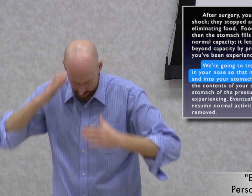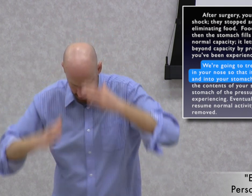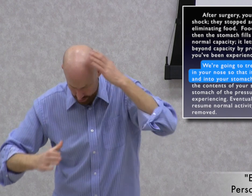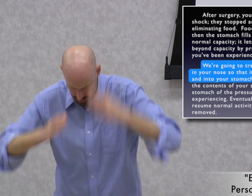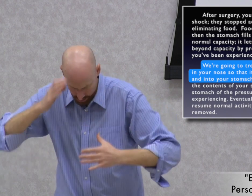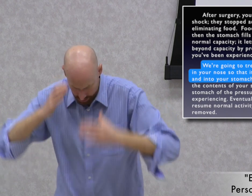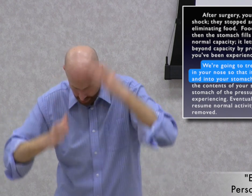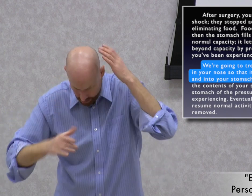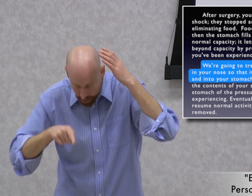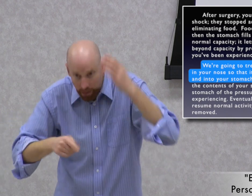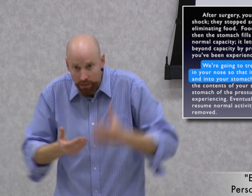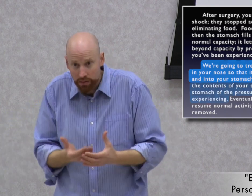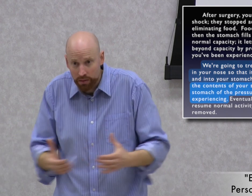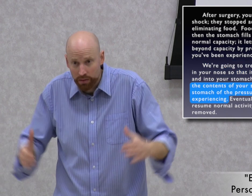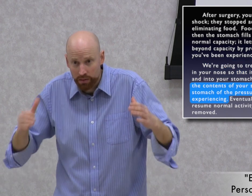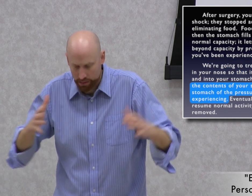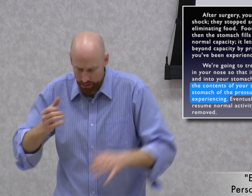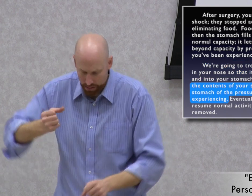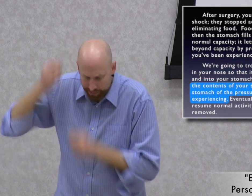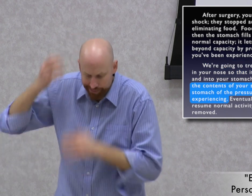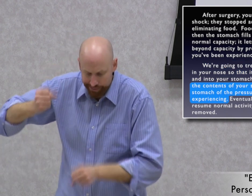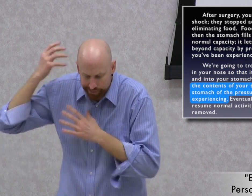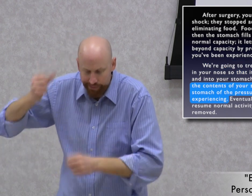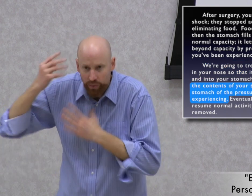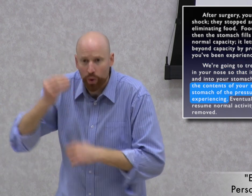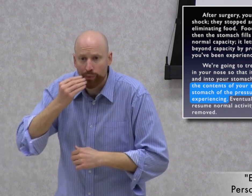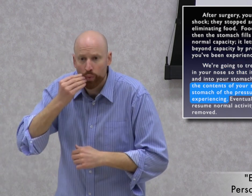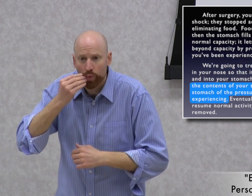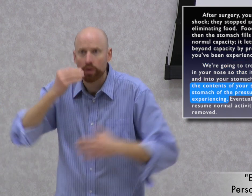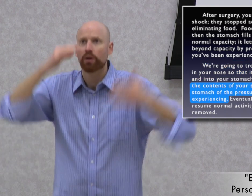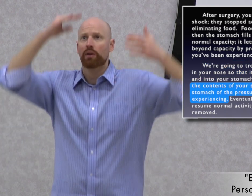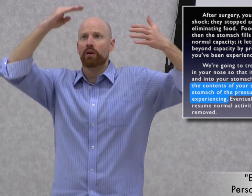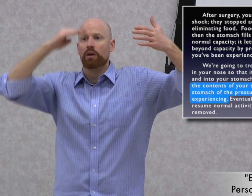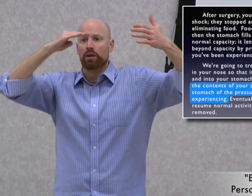[depiction of the tube’s perspective, entering the body]